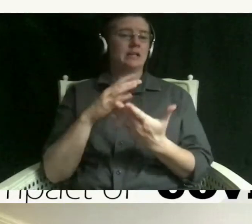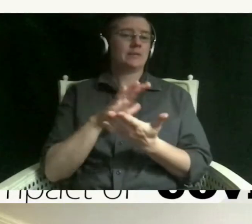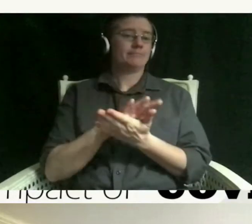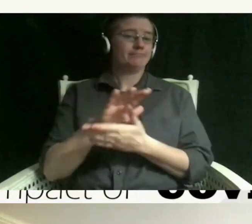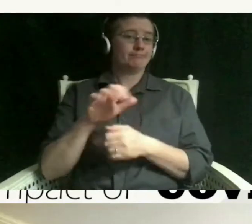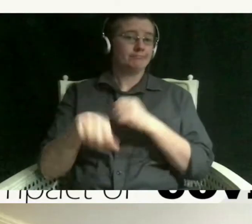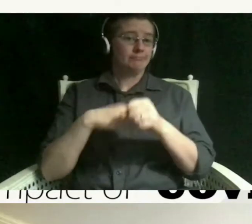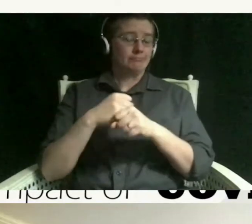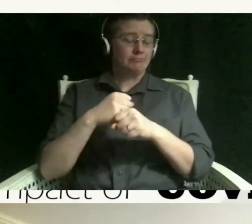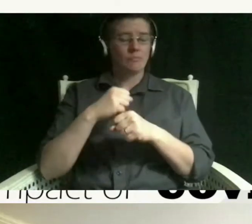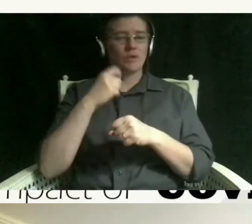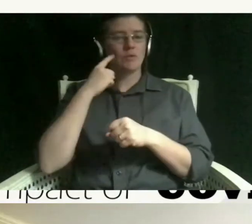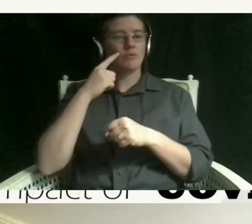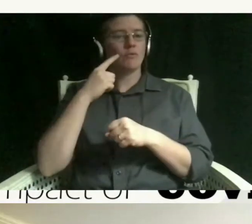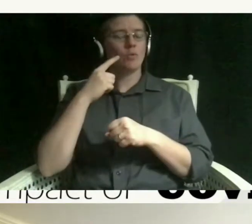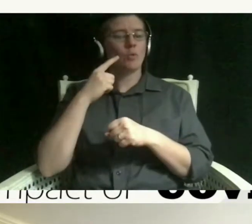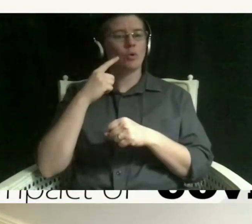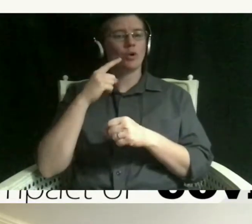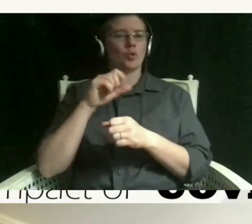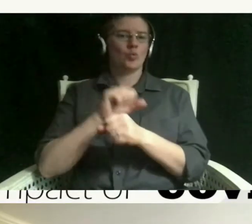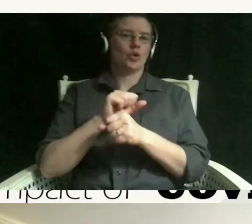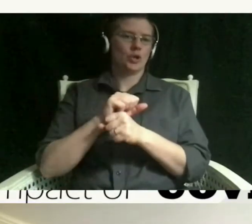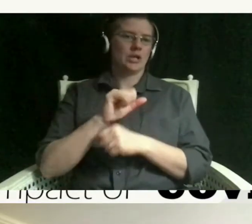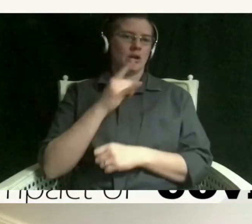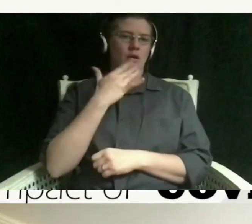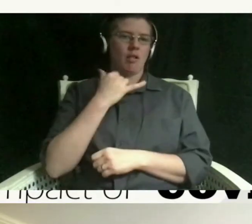college students she also serves on the adult board of youth celebrate diversity